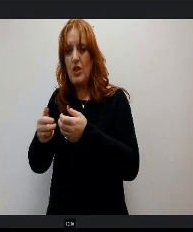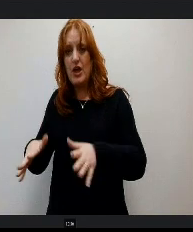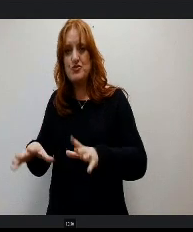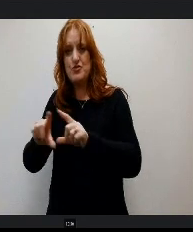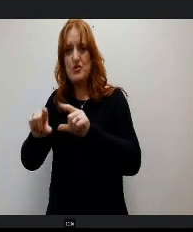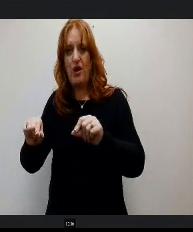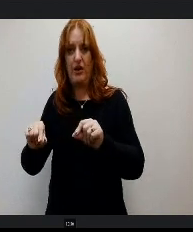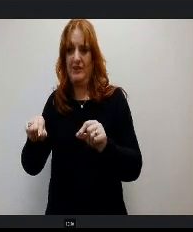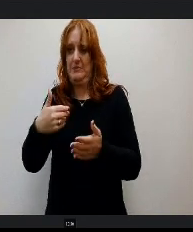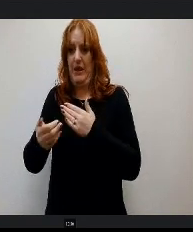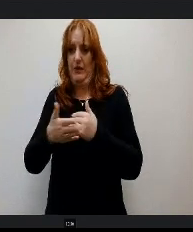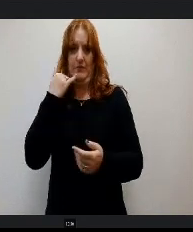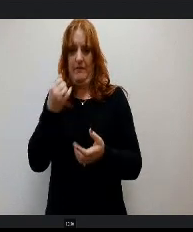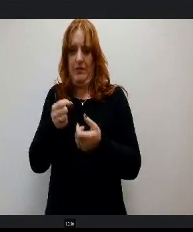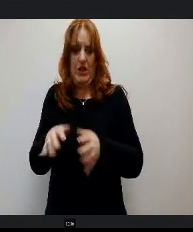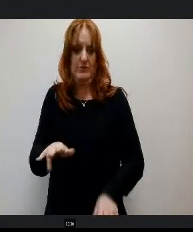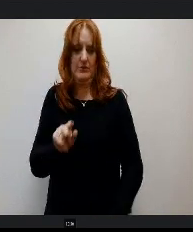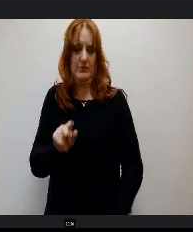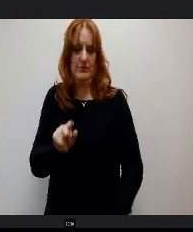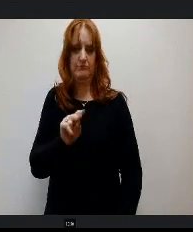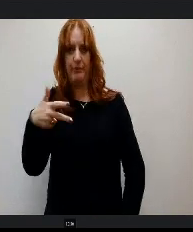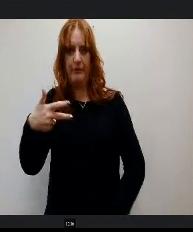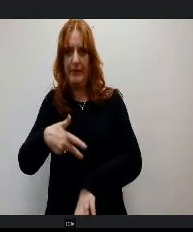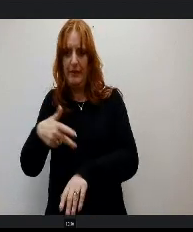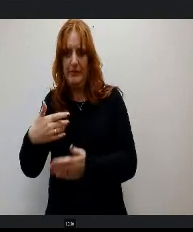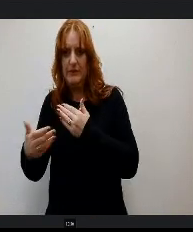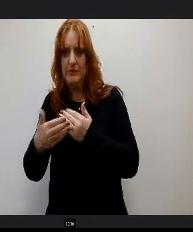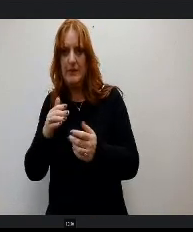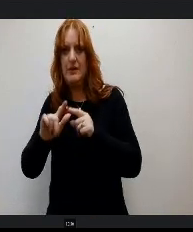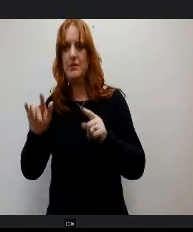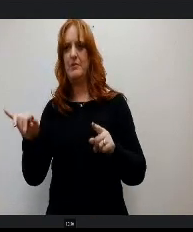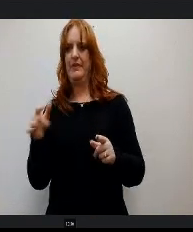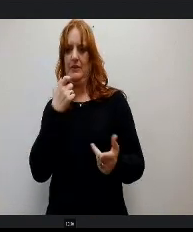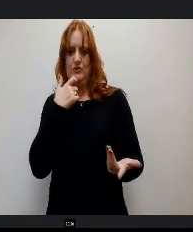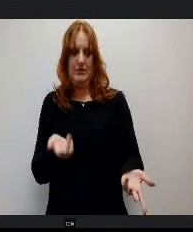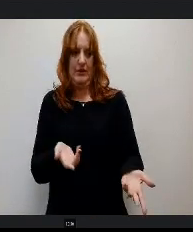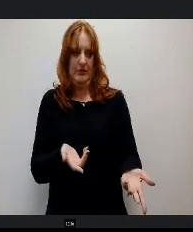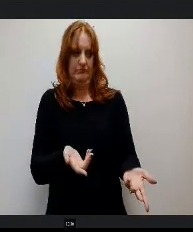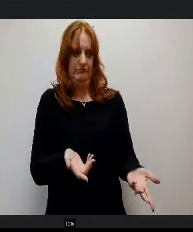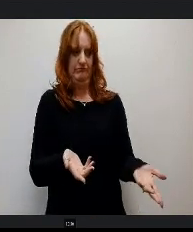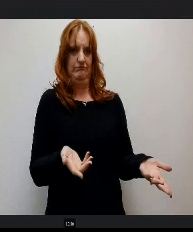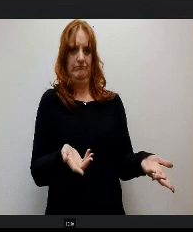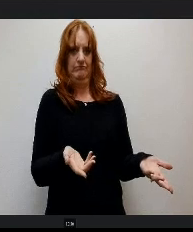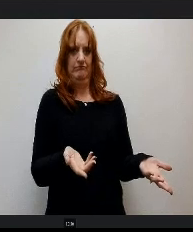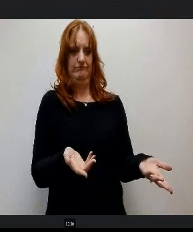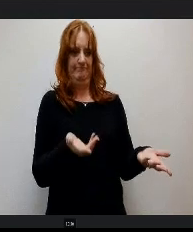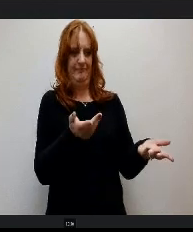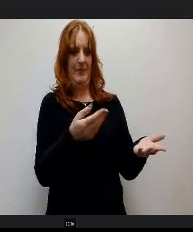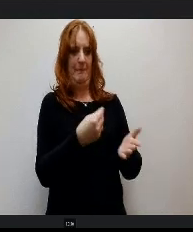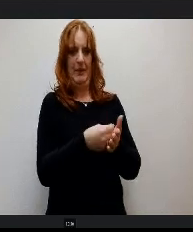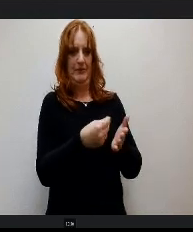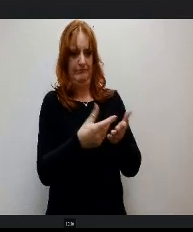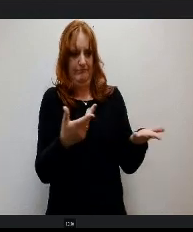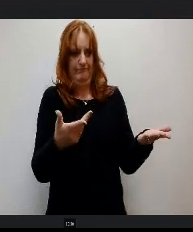4th, 5th. And that's just an absorbed cost that they that they take into account. We still